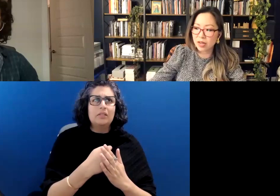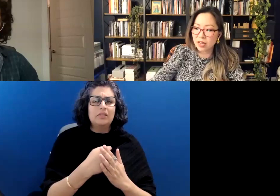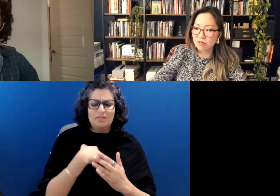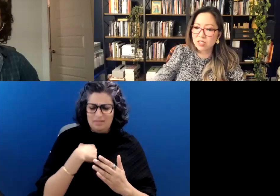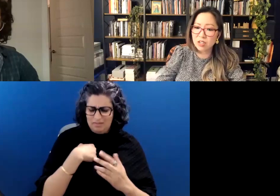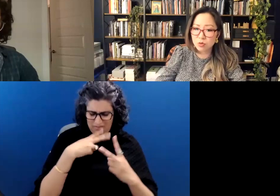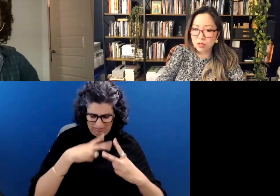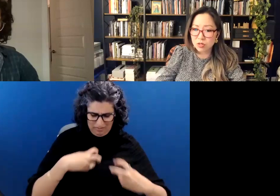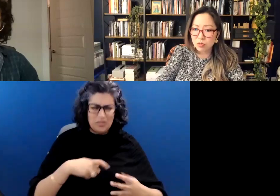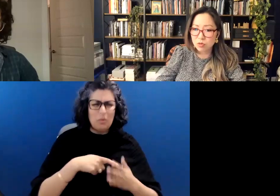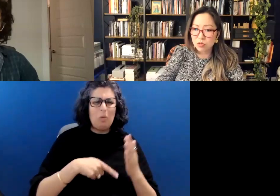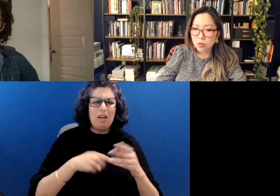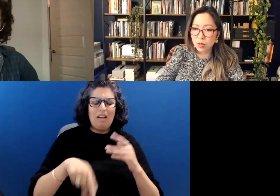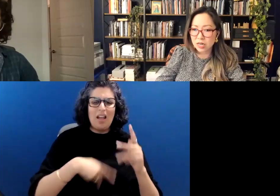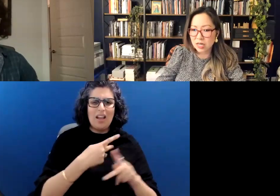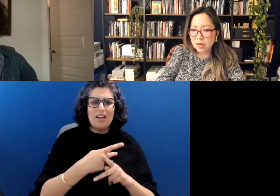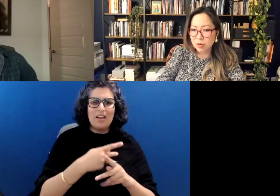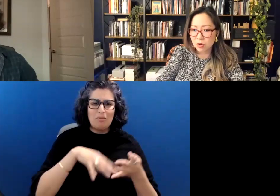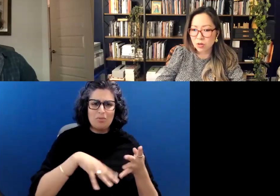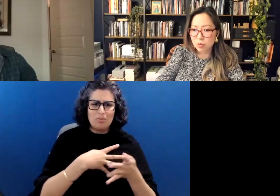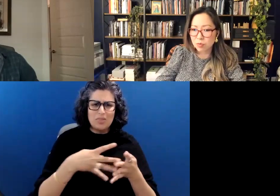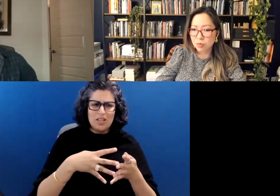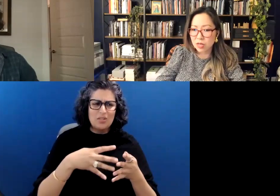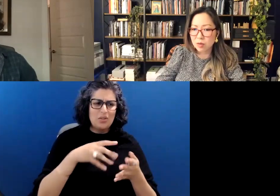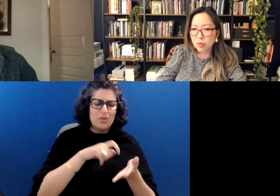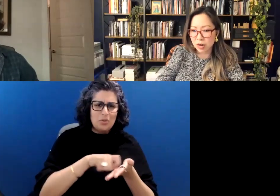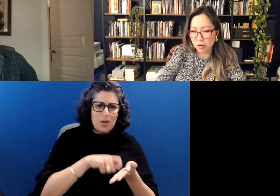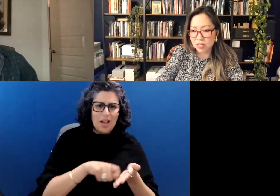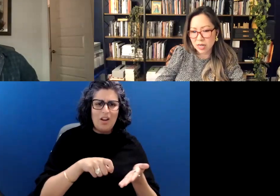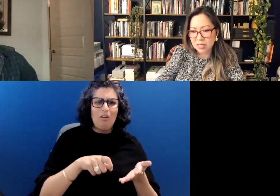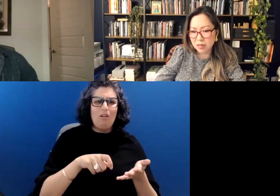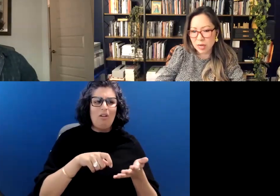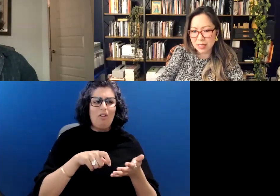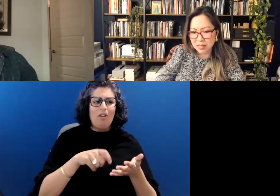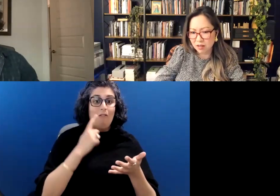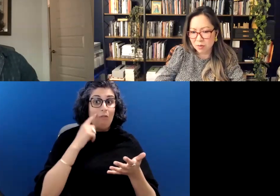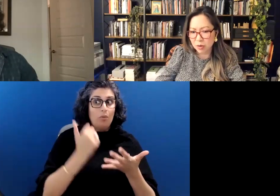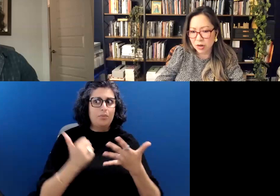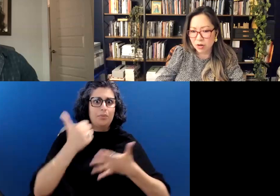What kind of schedule do I need to keep in order to keep prioritizing myself and prioritize